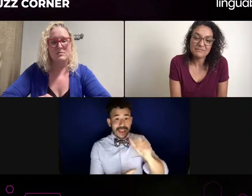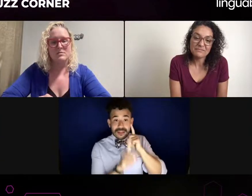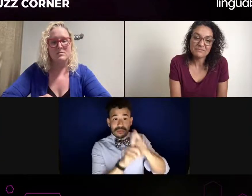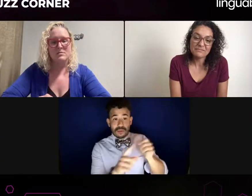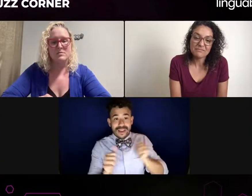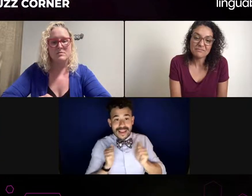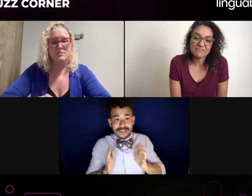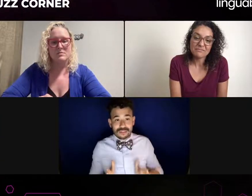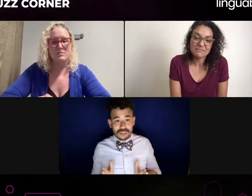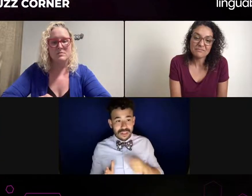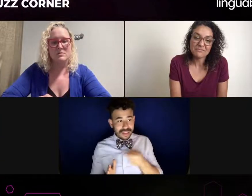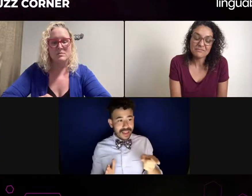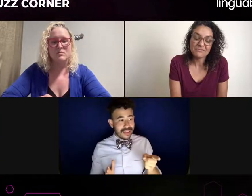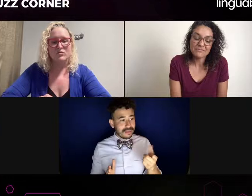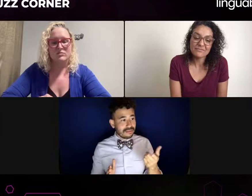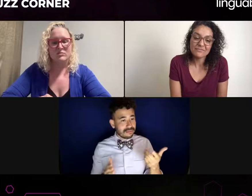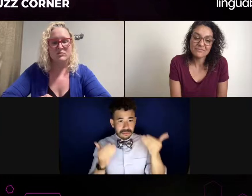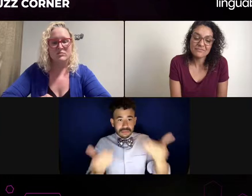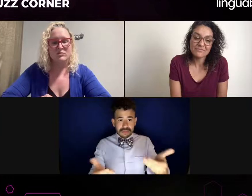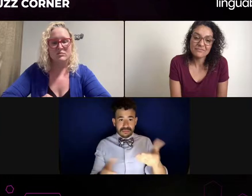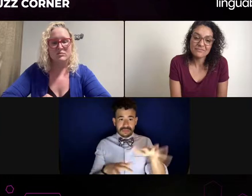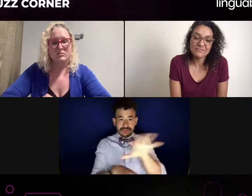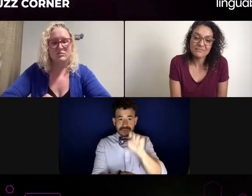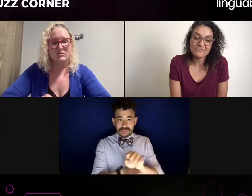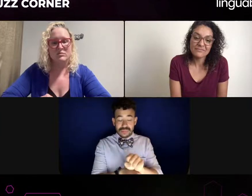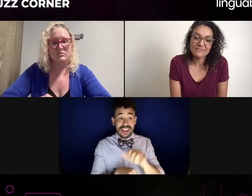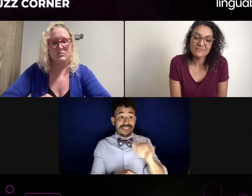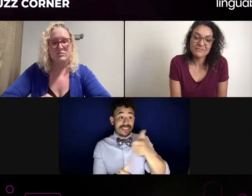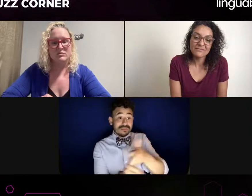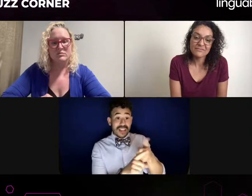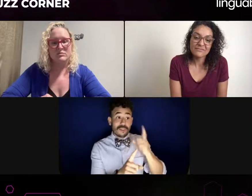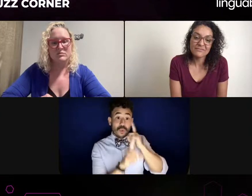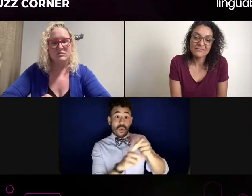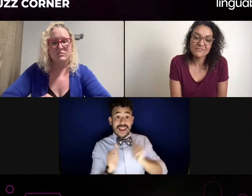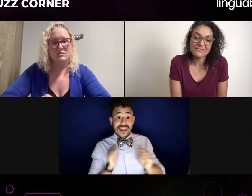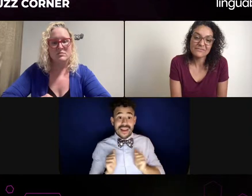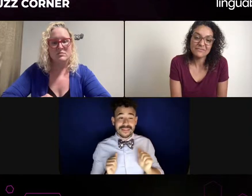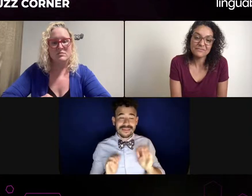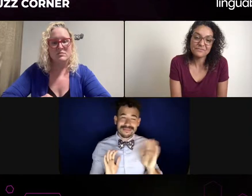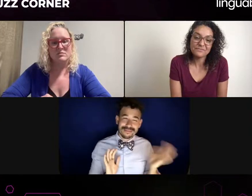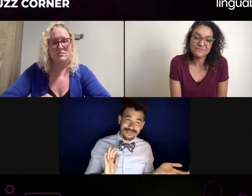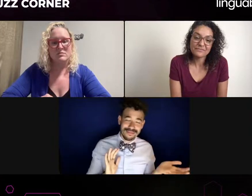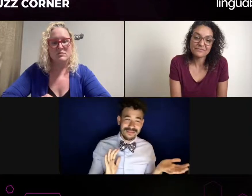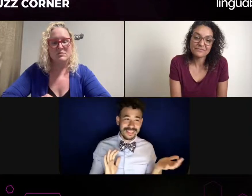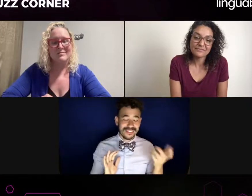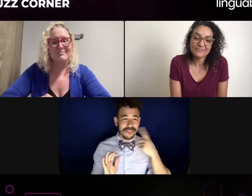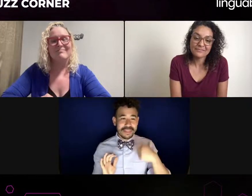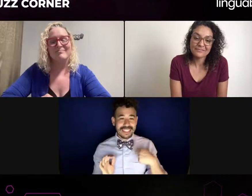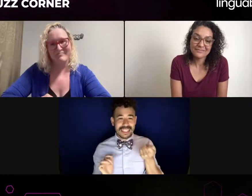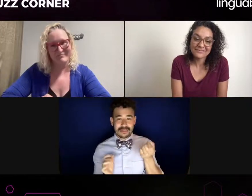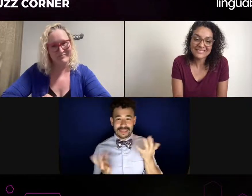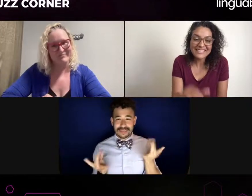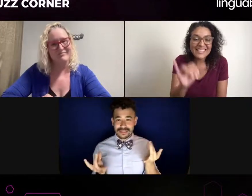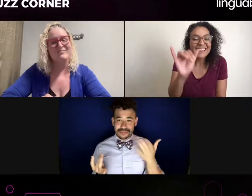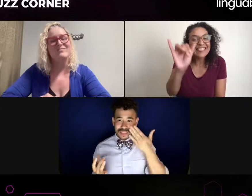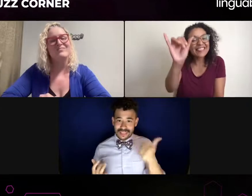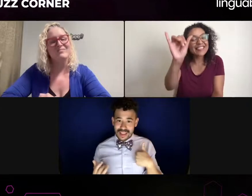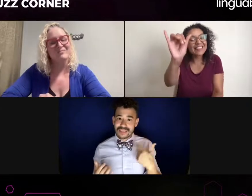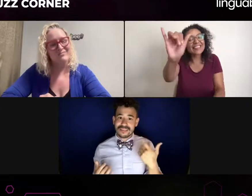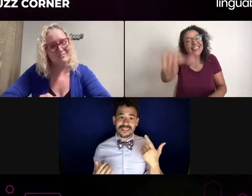The interpreters have to be there, Be on top of that in that space as well.